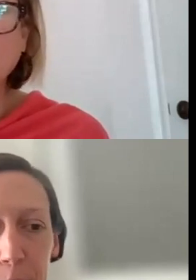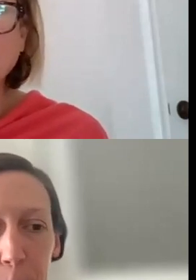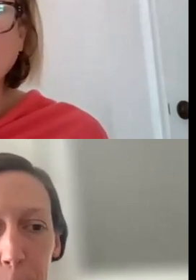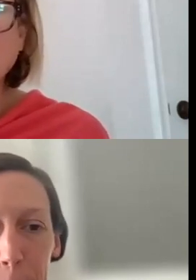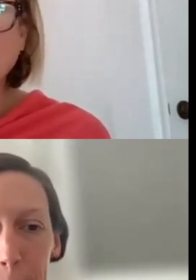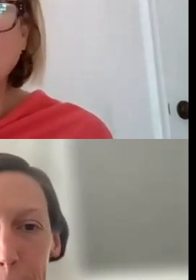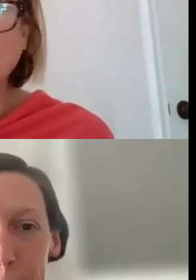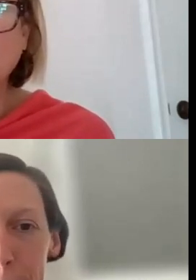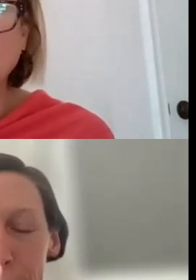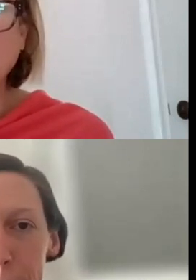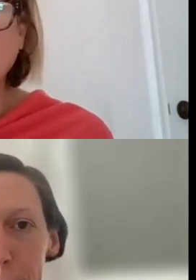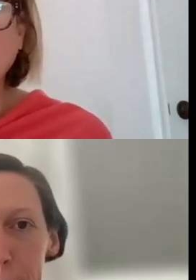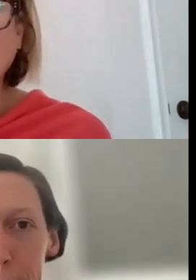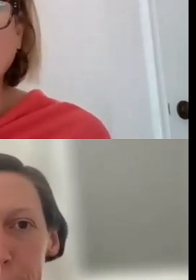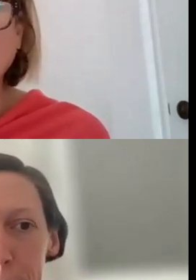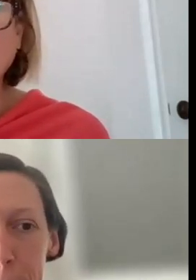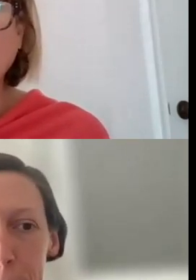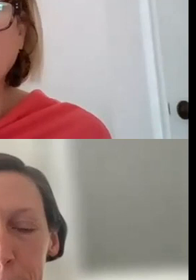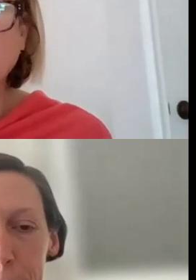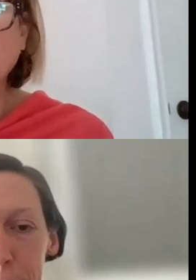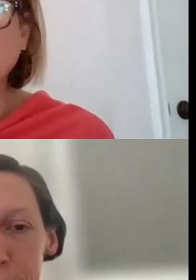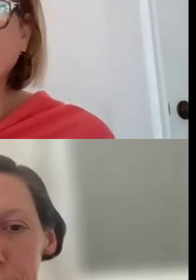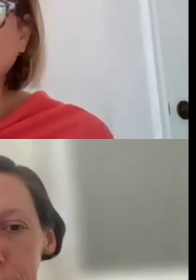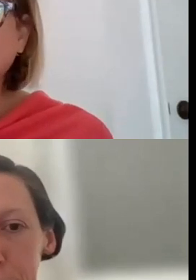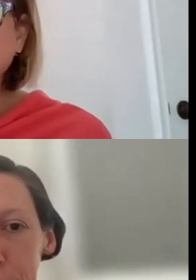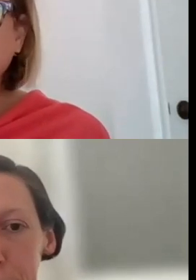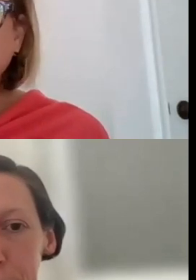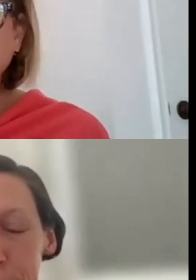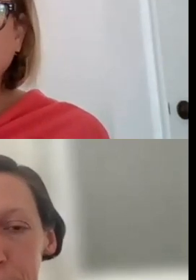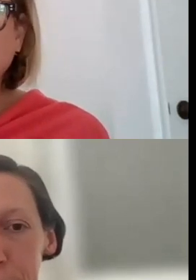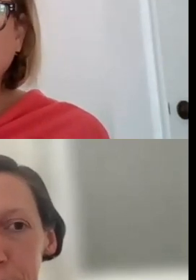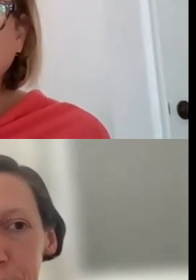THANK YOU, RACHEL. ANOTHER QUESTION WE'VE RECEIVED.